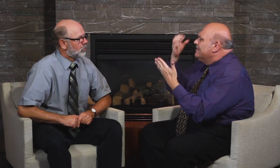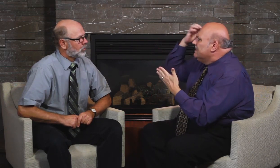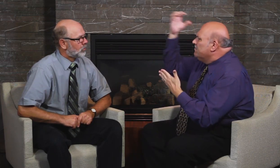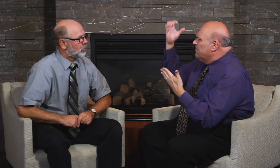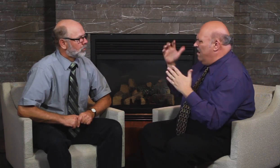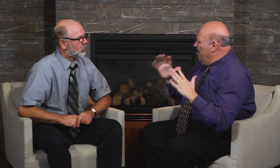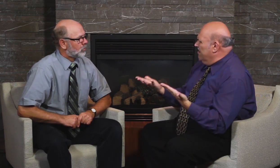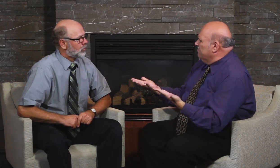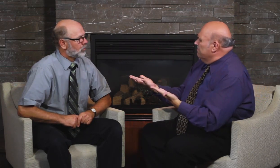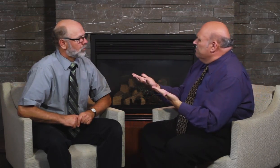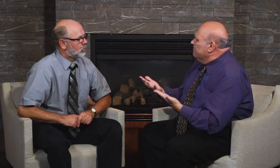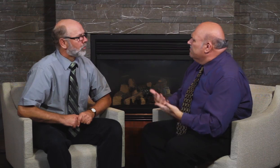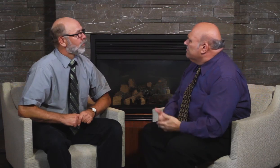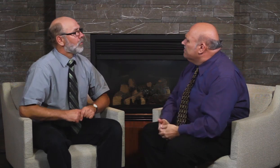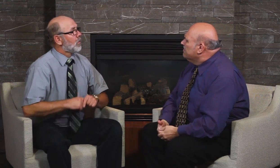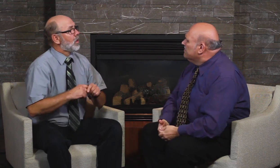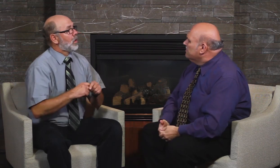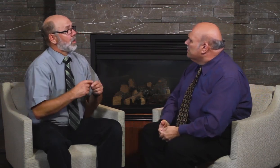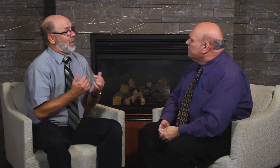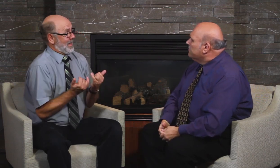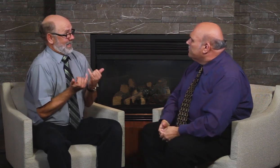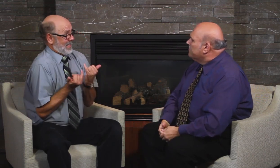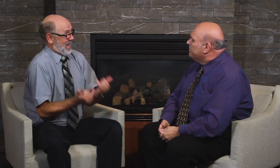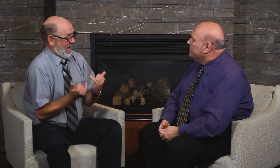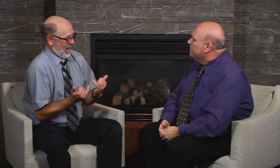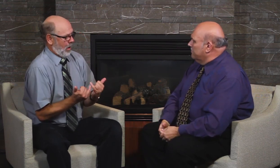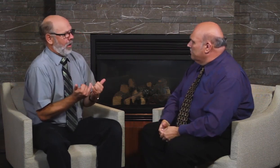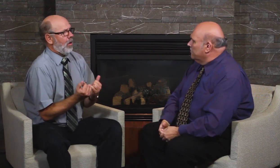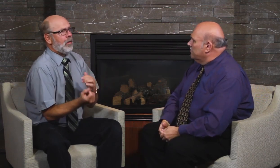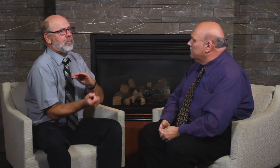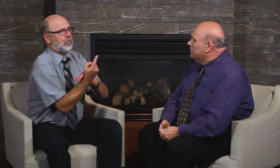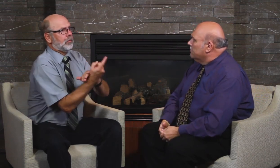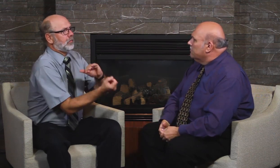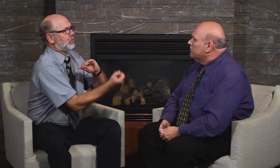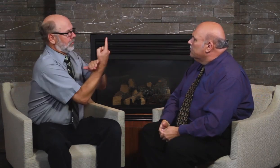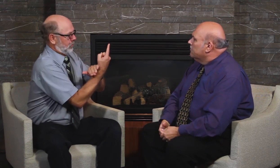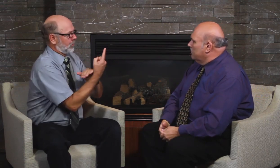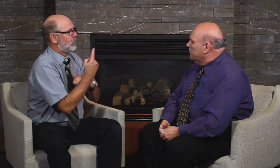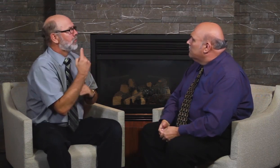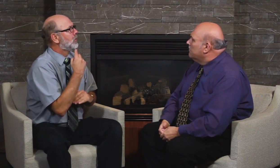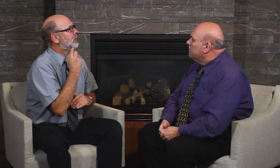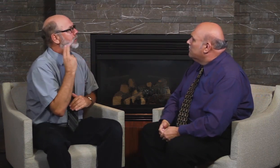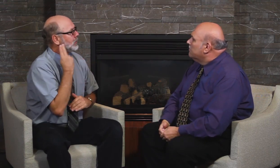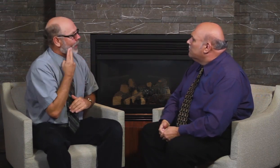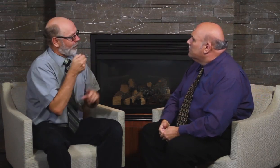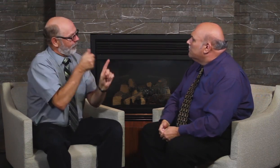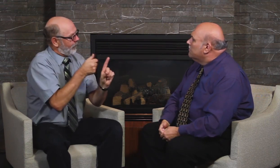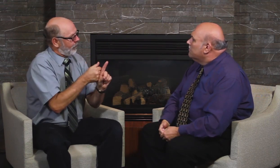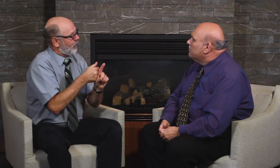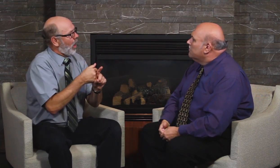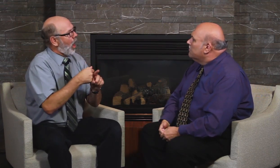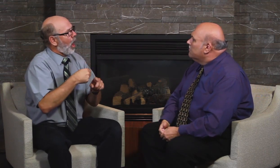become involved with advocating. Did you know that there are more than